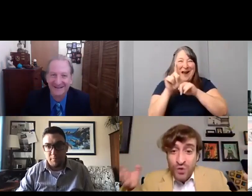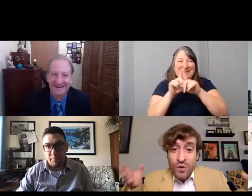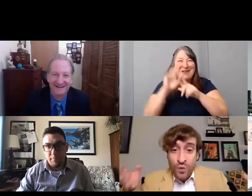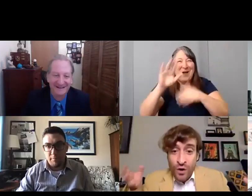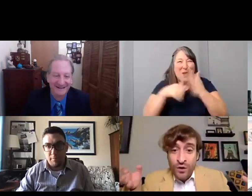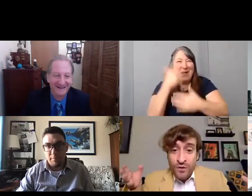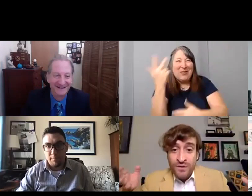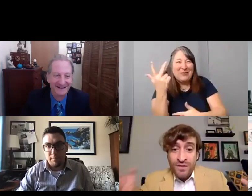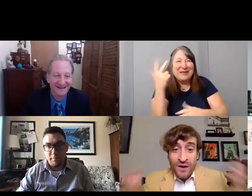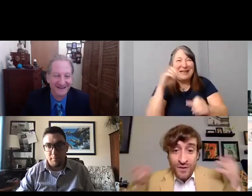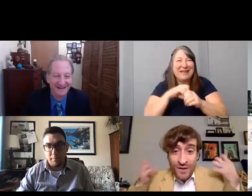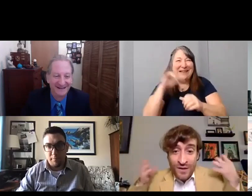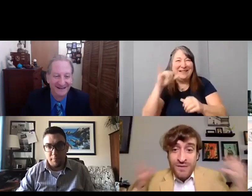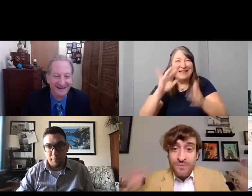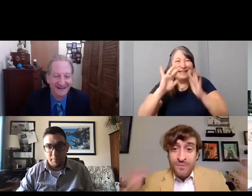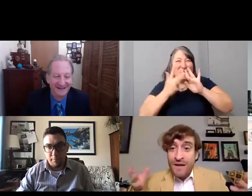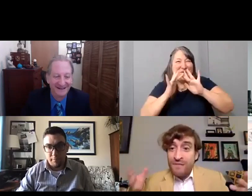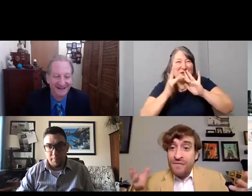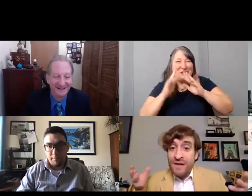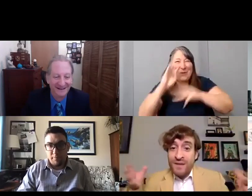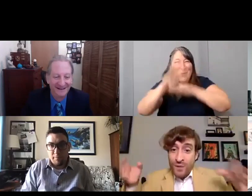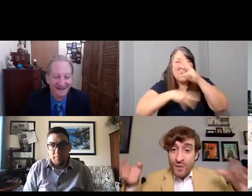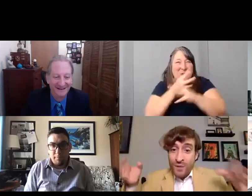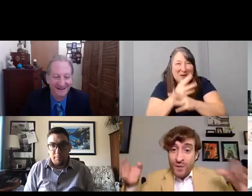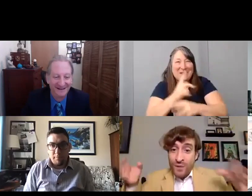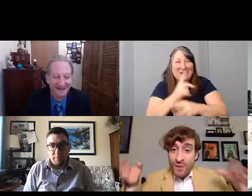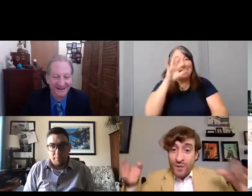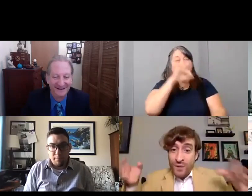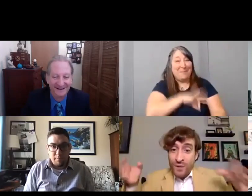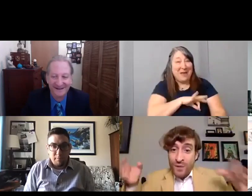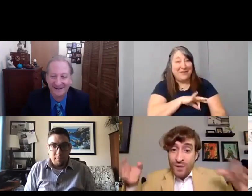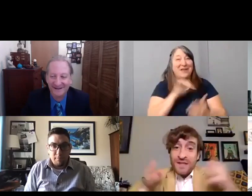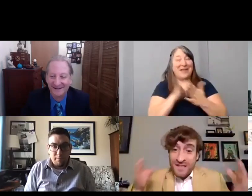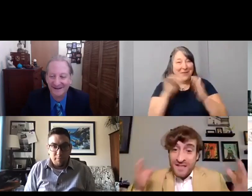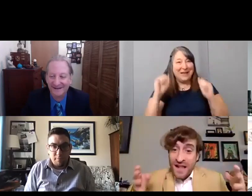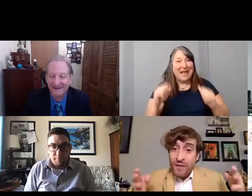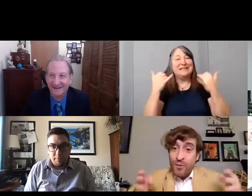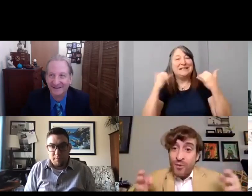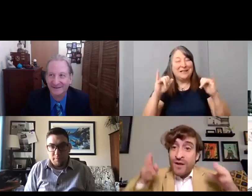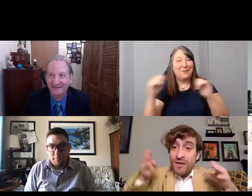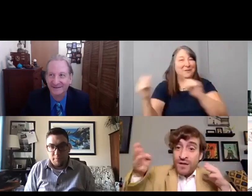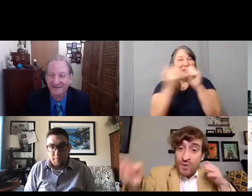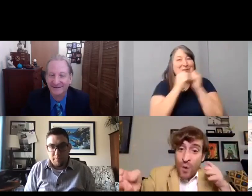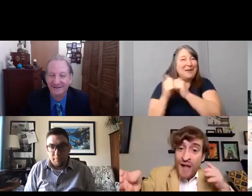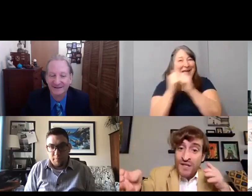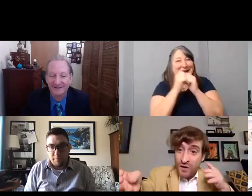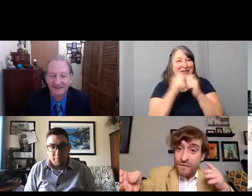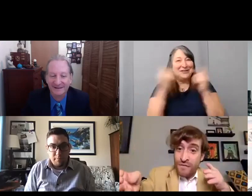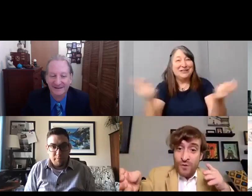there is a benefit that we could all be here together to celebrate, to watch your films.